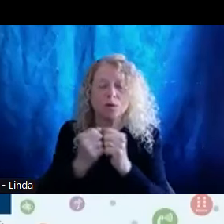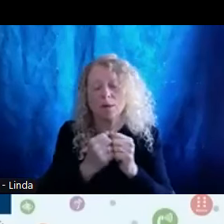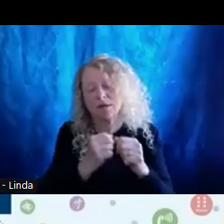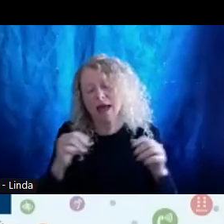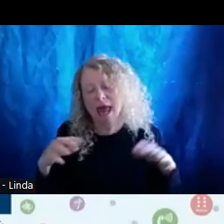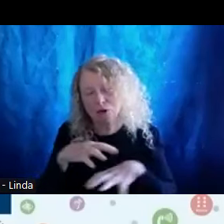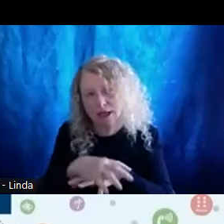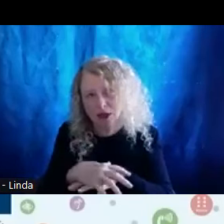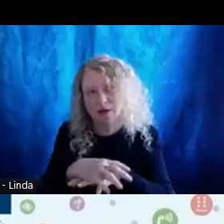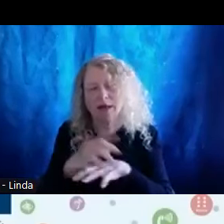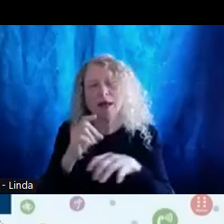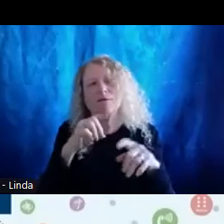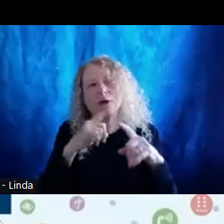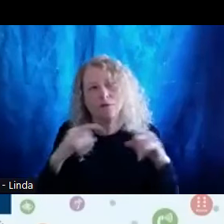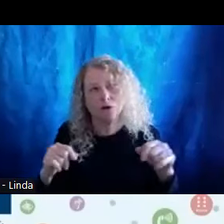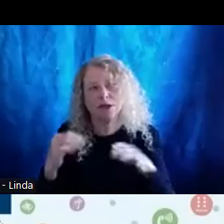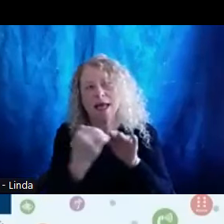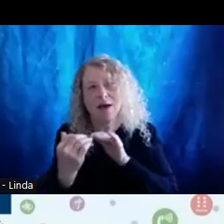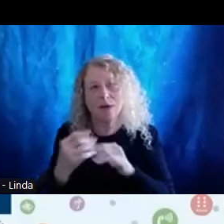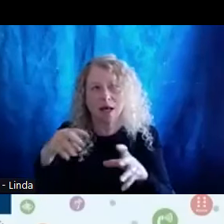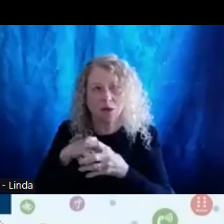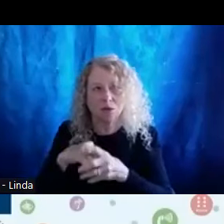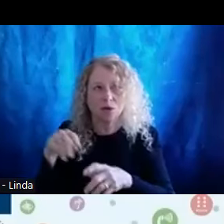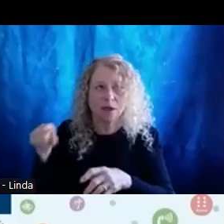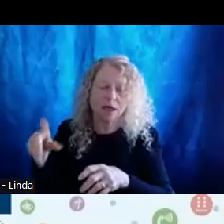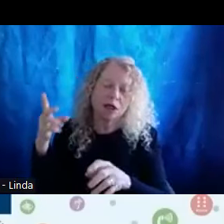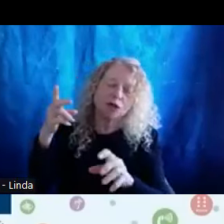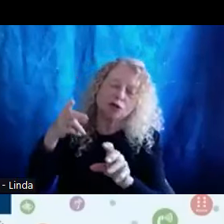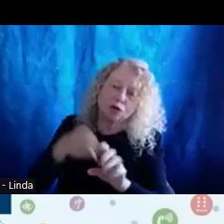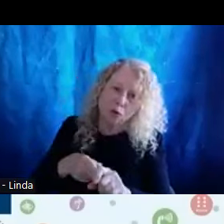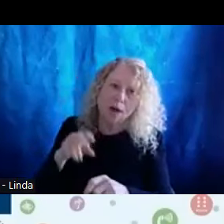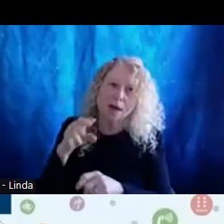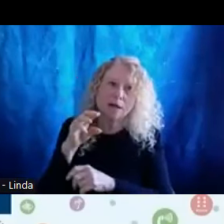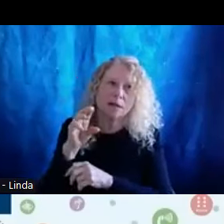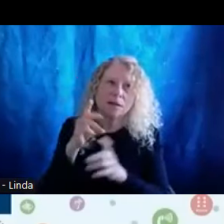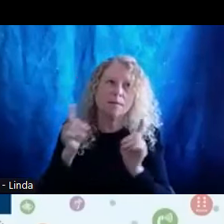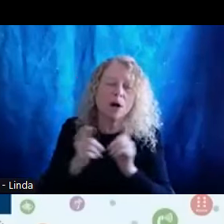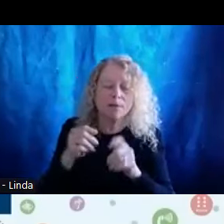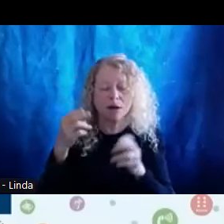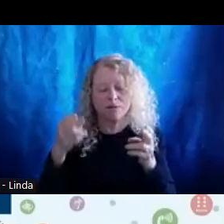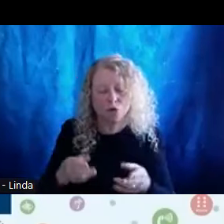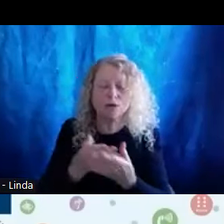Frank joined the Oregon Department of Human Services in 1998, where he served over the years various positions,